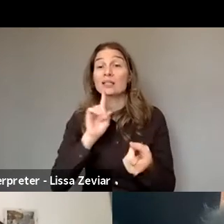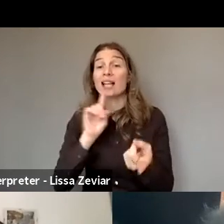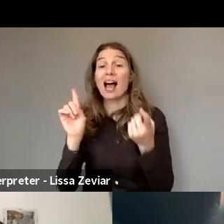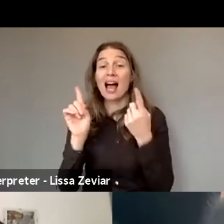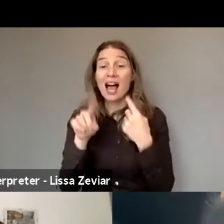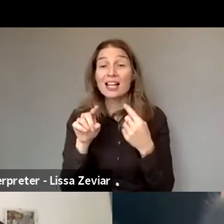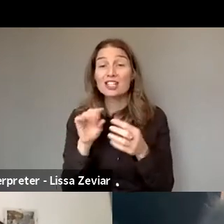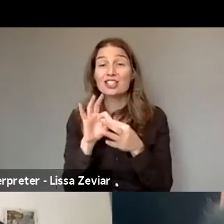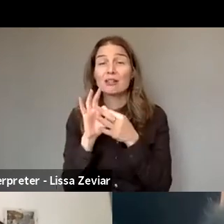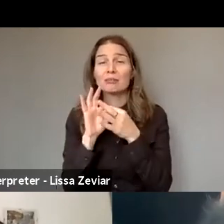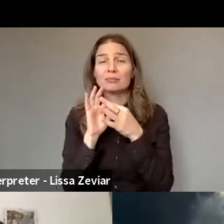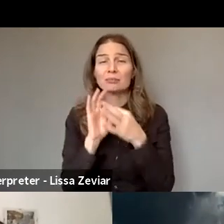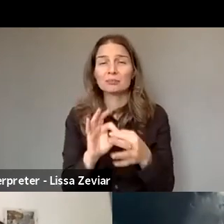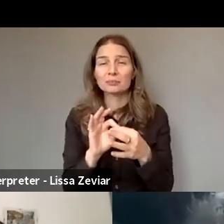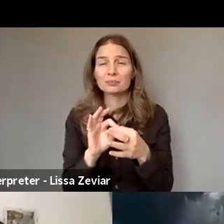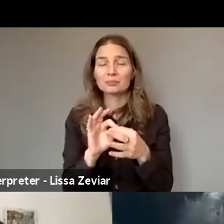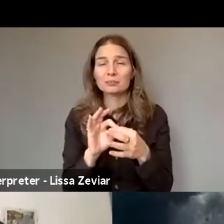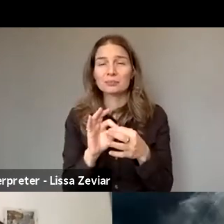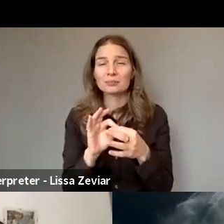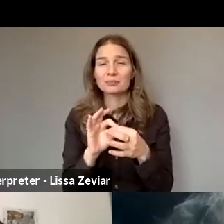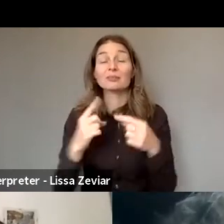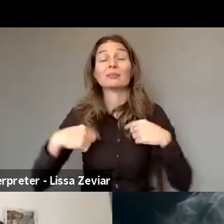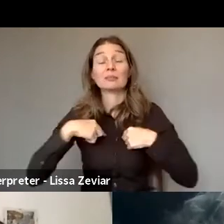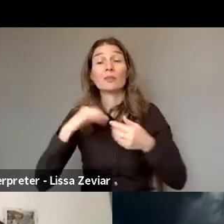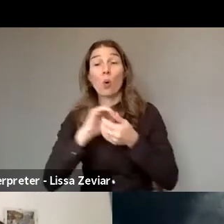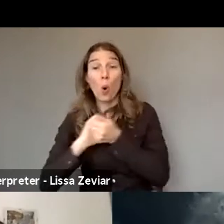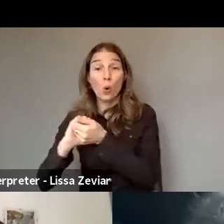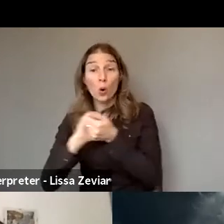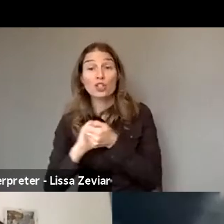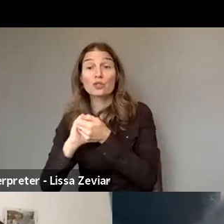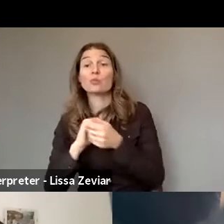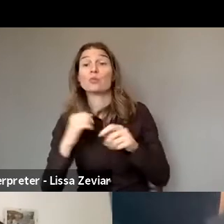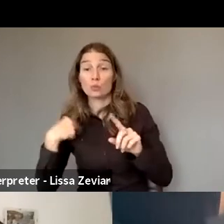In our organization we train the police and judges